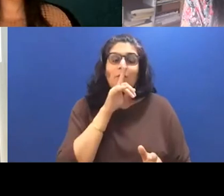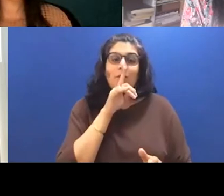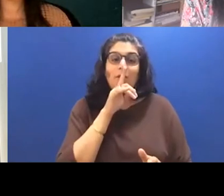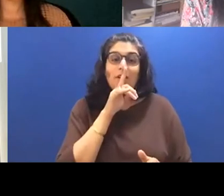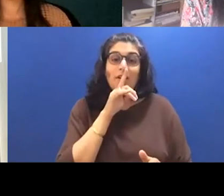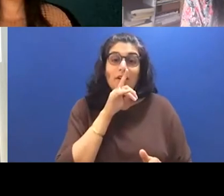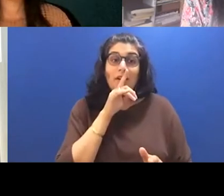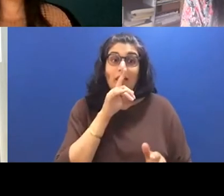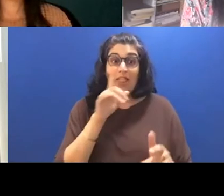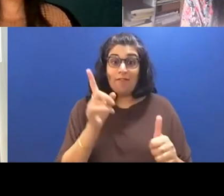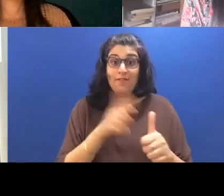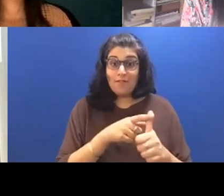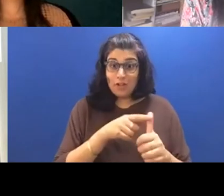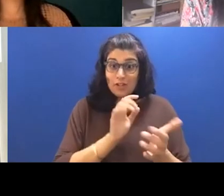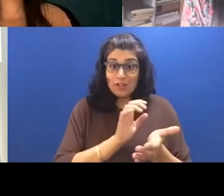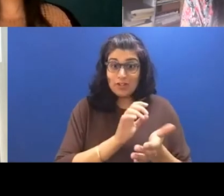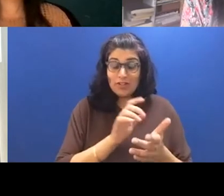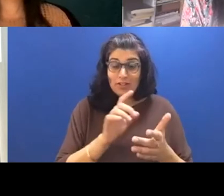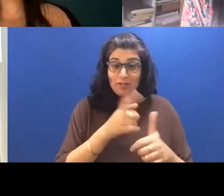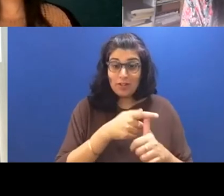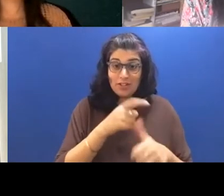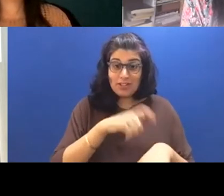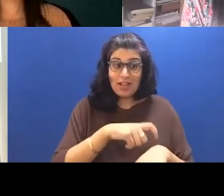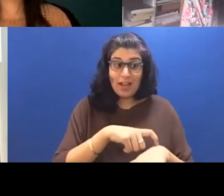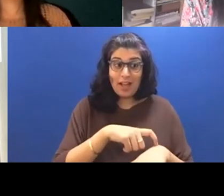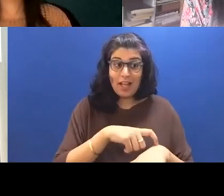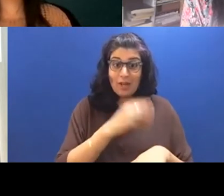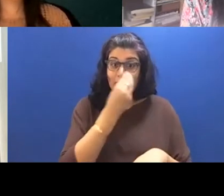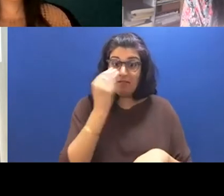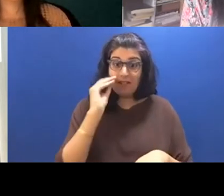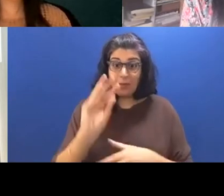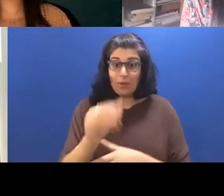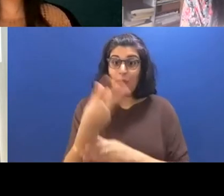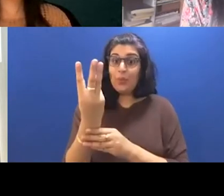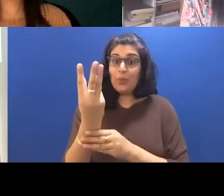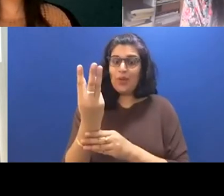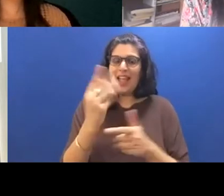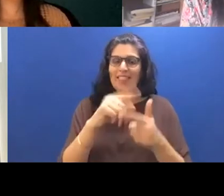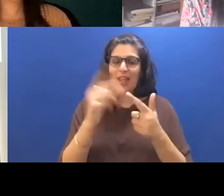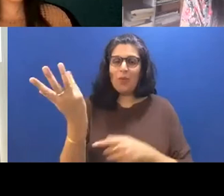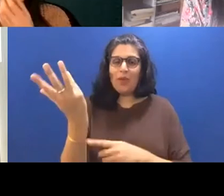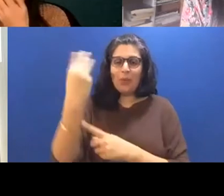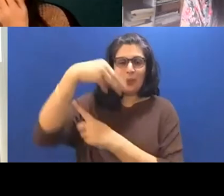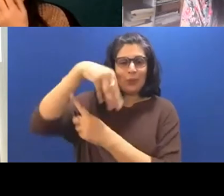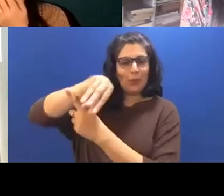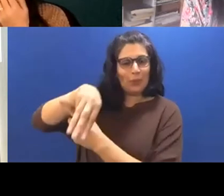rotated them down, and like that was the final version. So yeah, flowers were always Yeah,